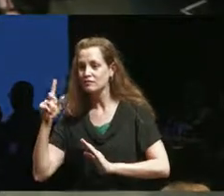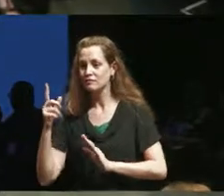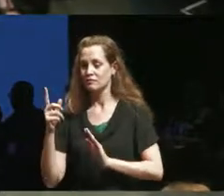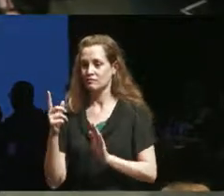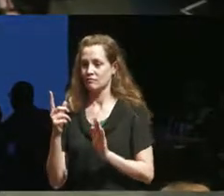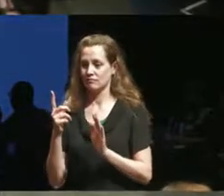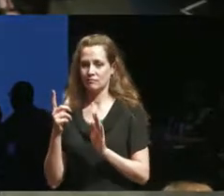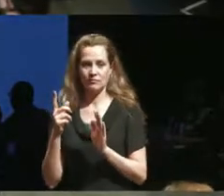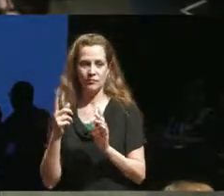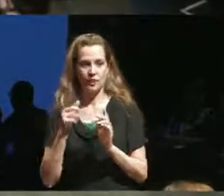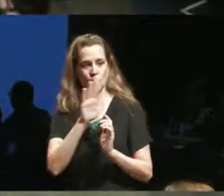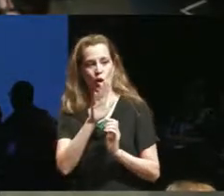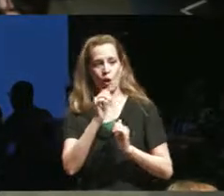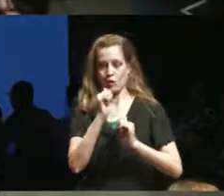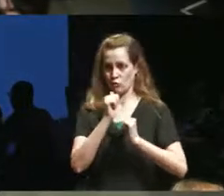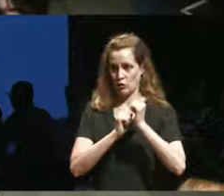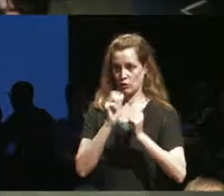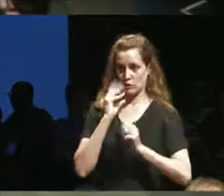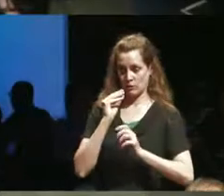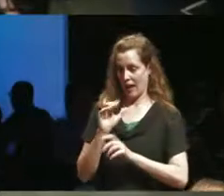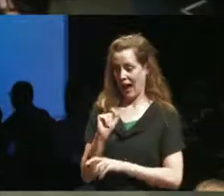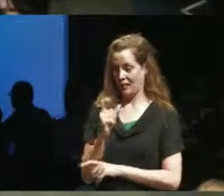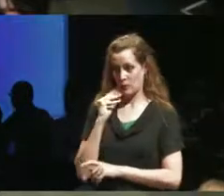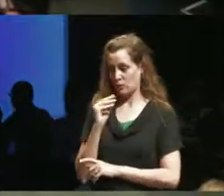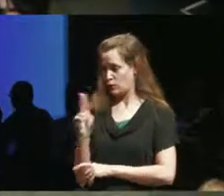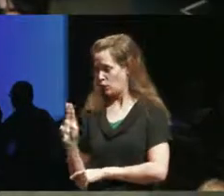infrastructure that you experienced in the UK and how we don't we don't have